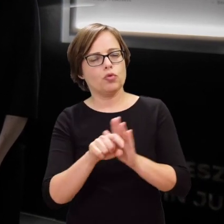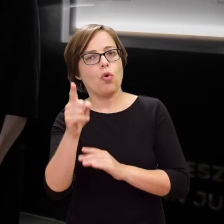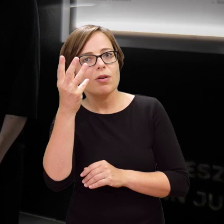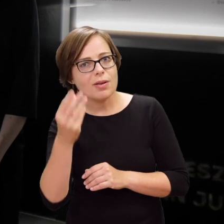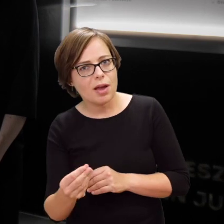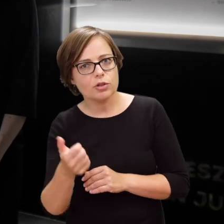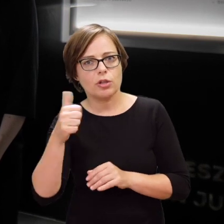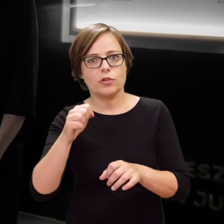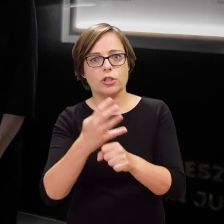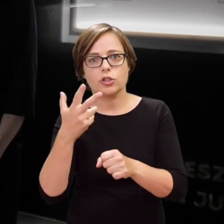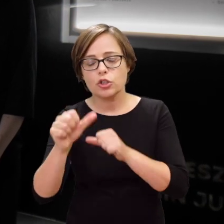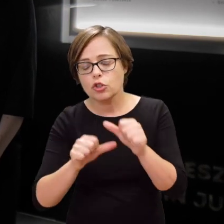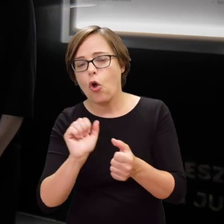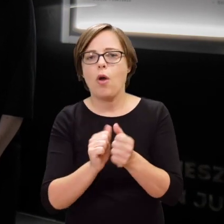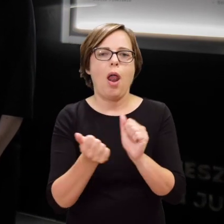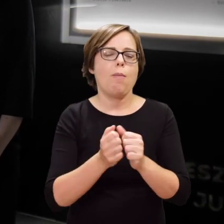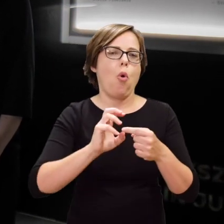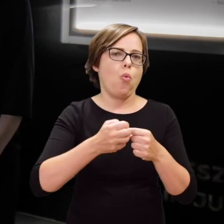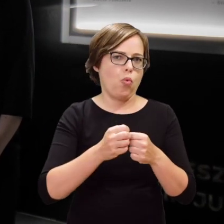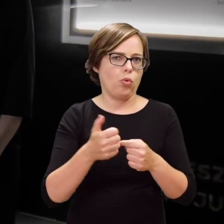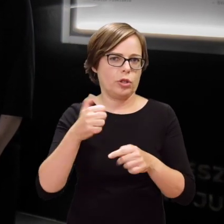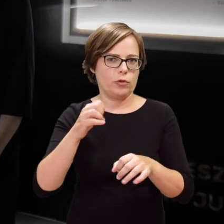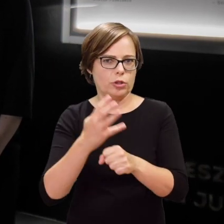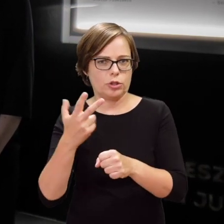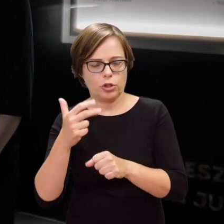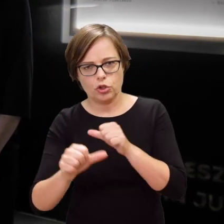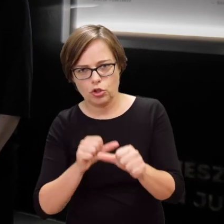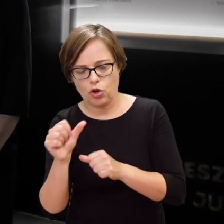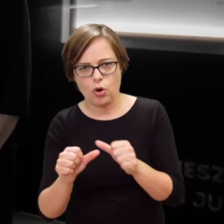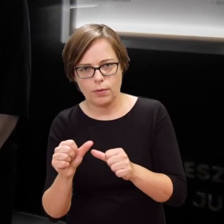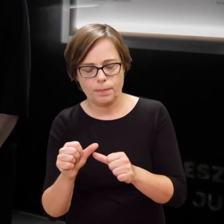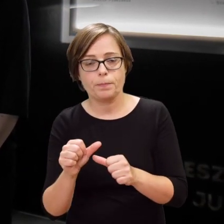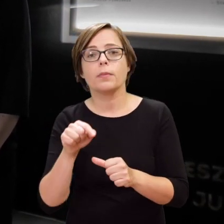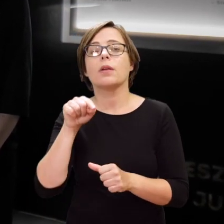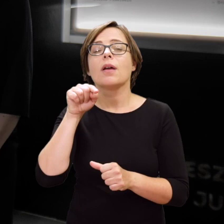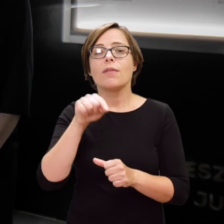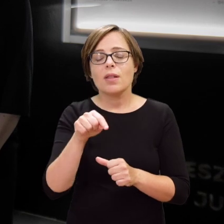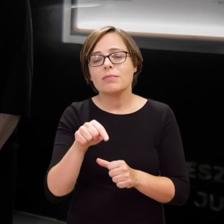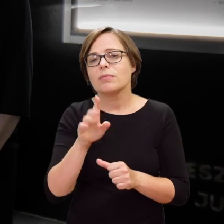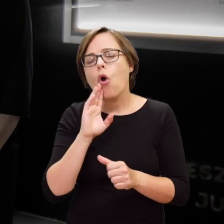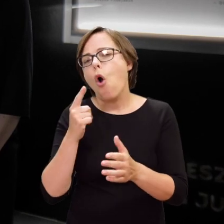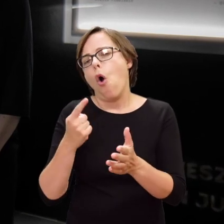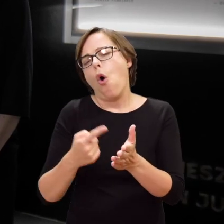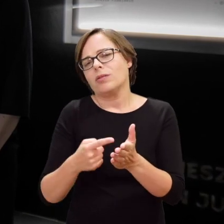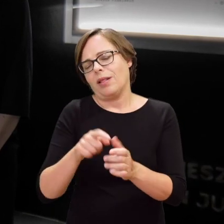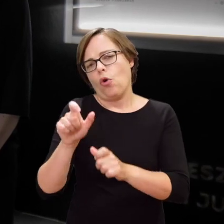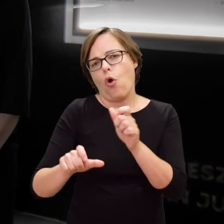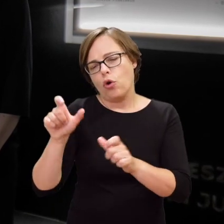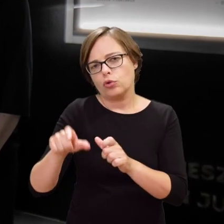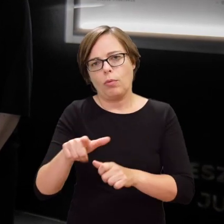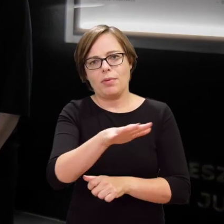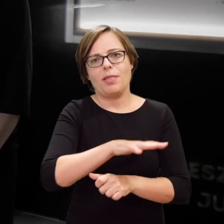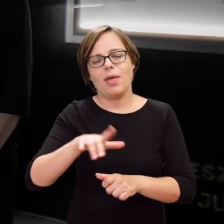till autumn 1943 or December 1943, which is when the last individuals left the area.